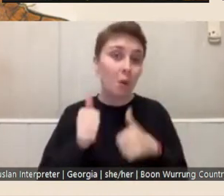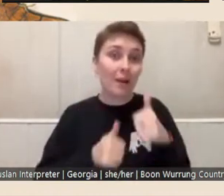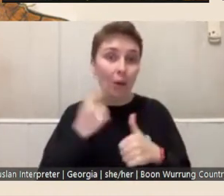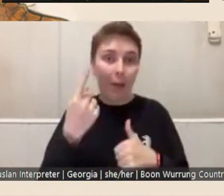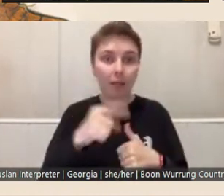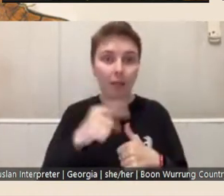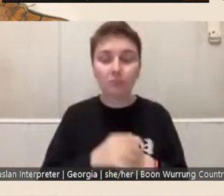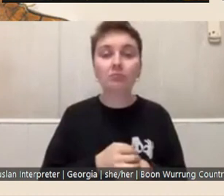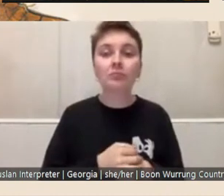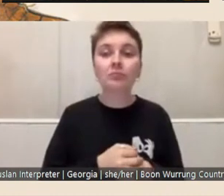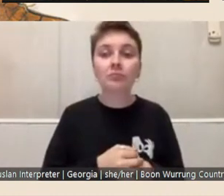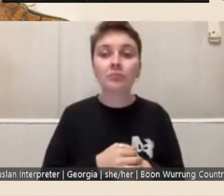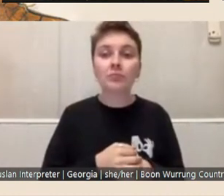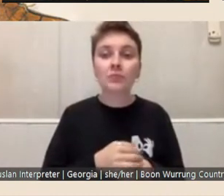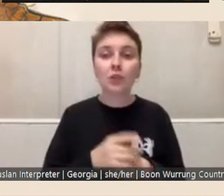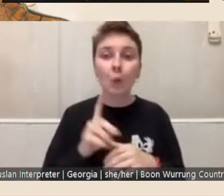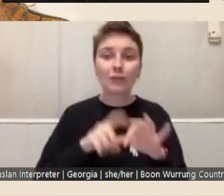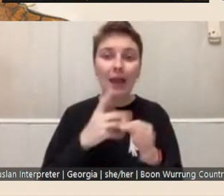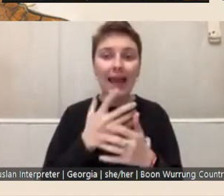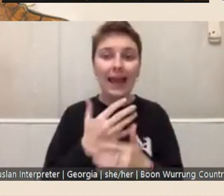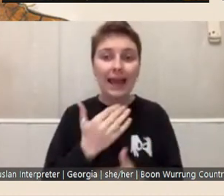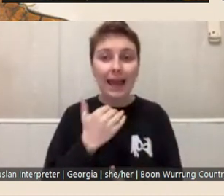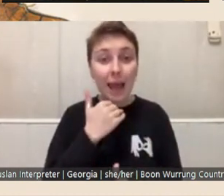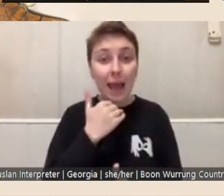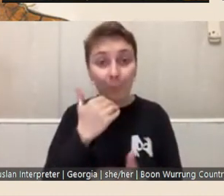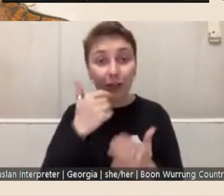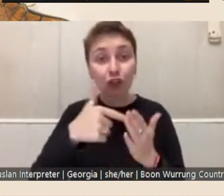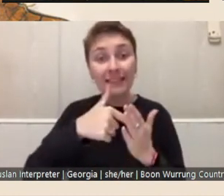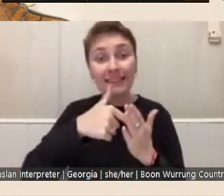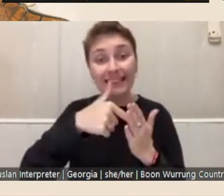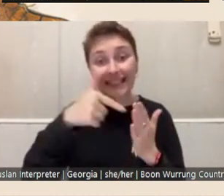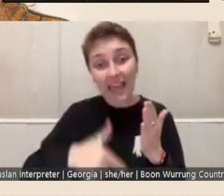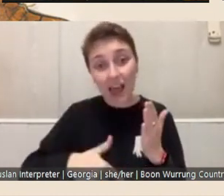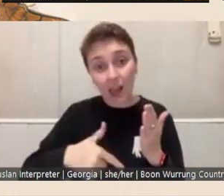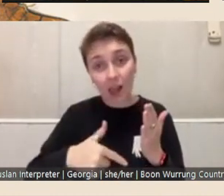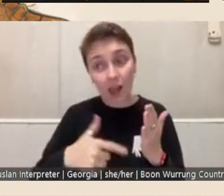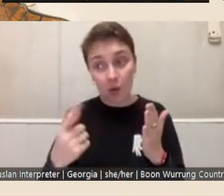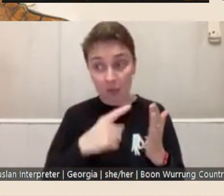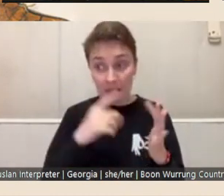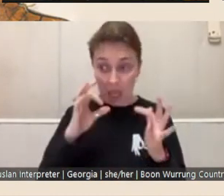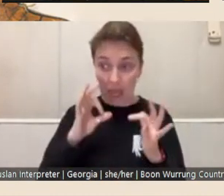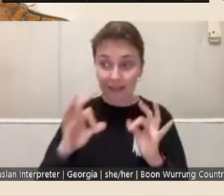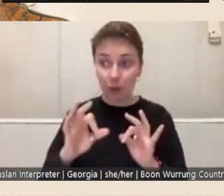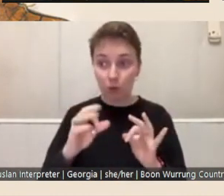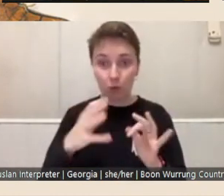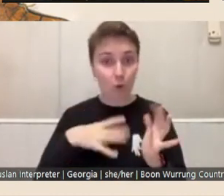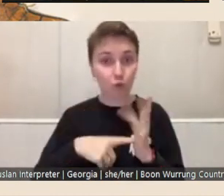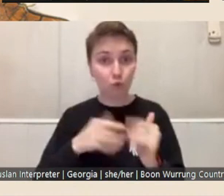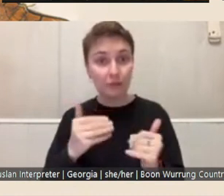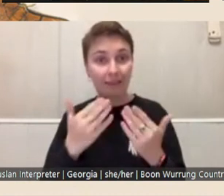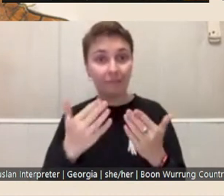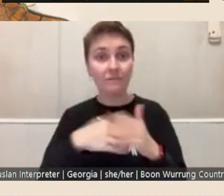well the question is: 'how much detail are we ideally looking for in a project description?'